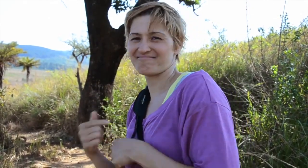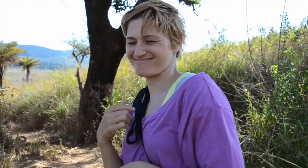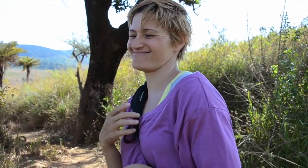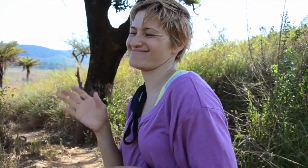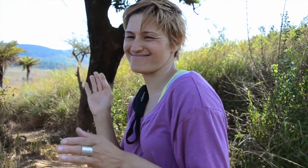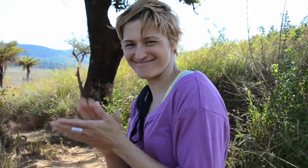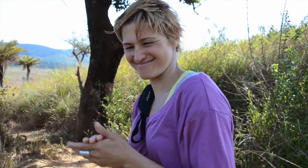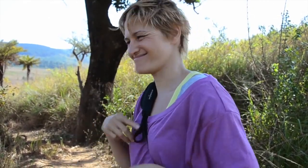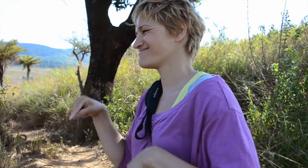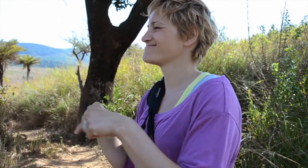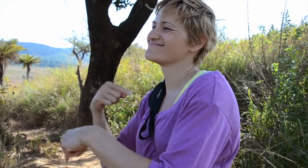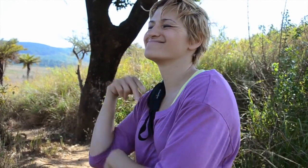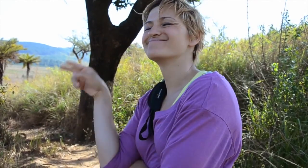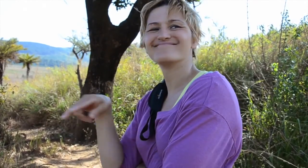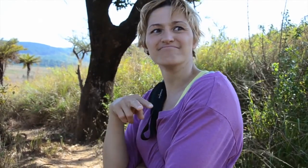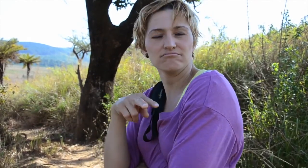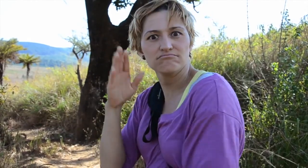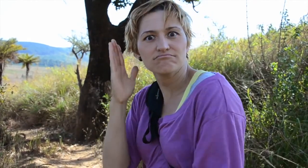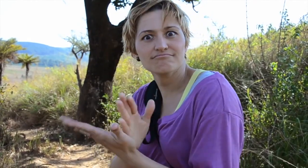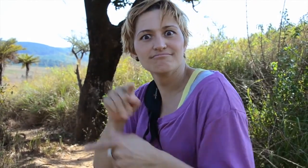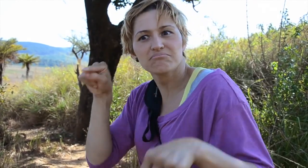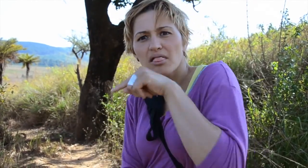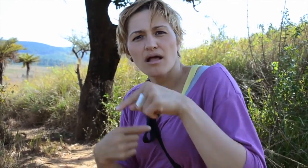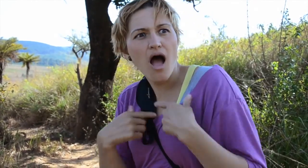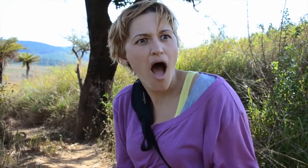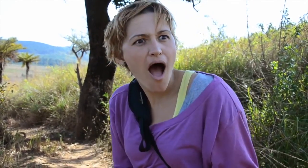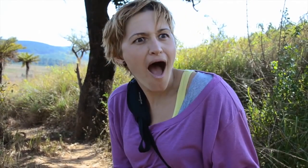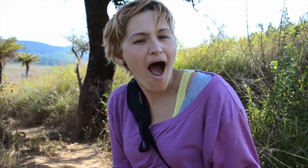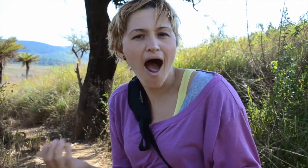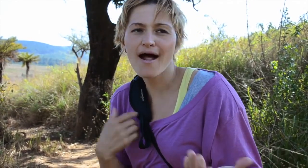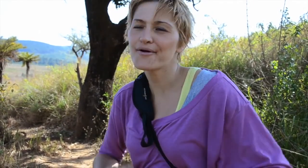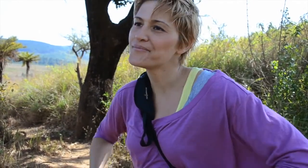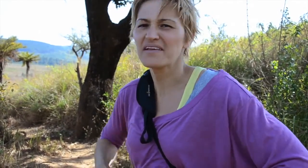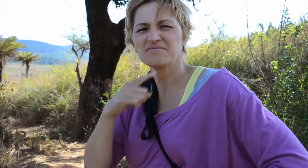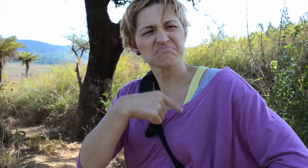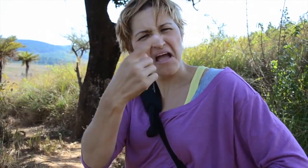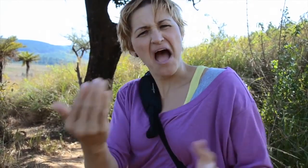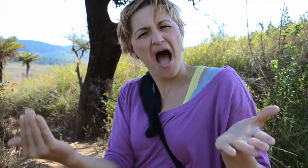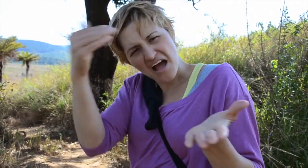misstep and then when I looked back, good enough, Darren did misstep and got one shoe wet.